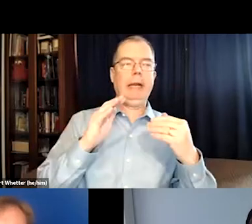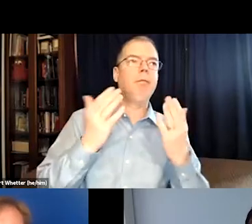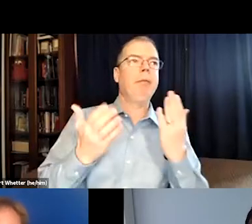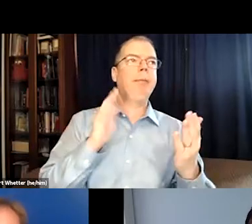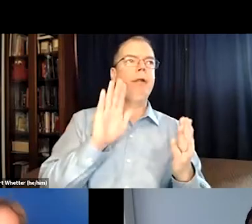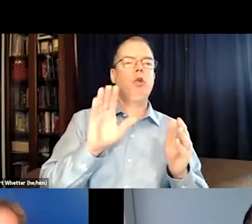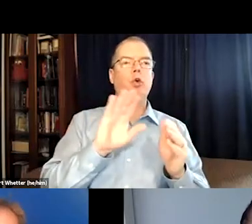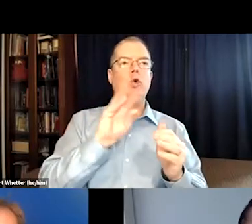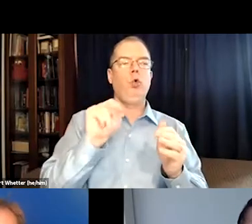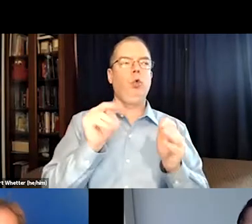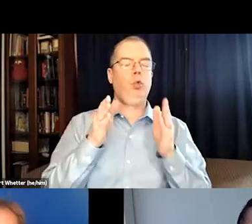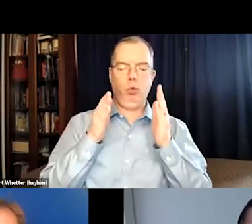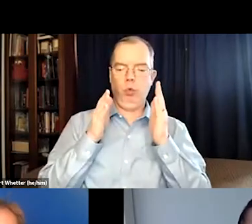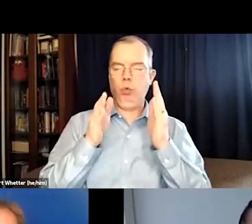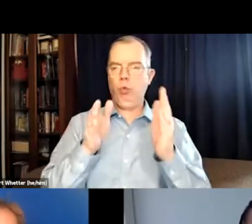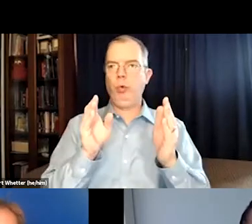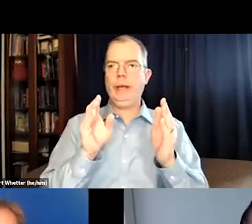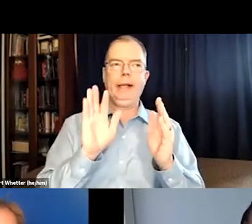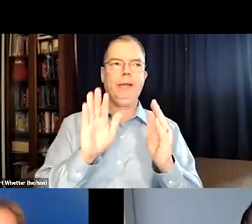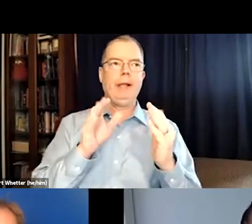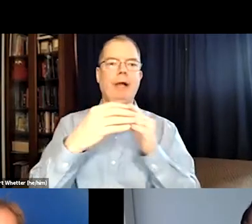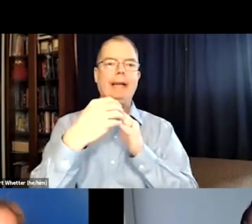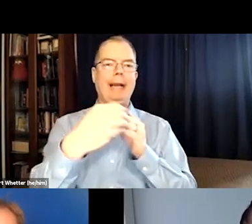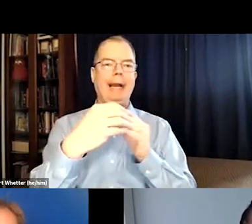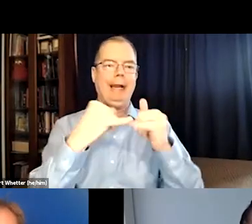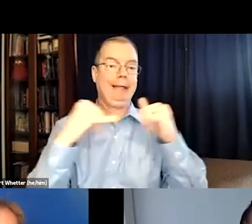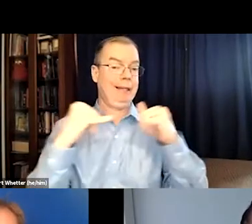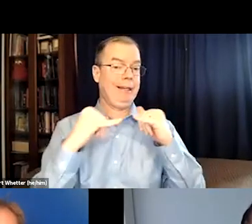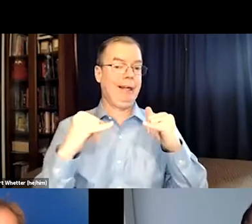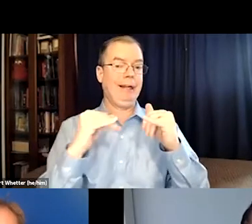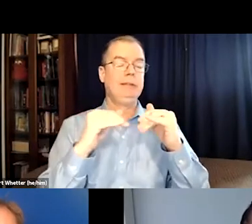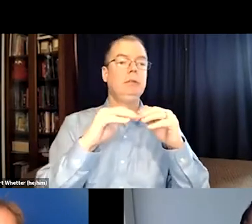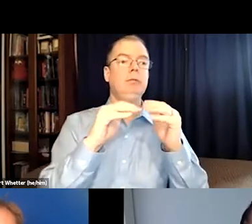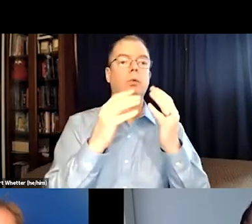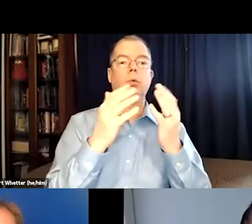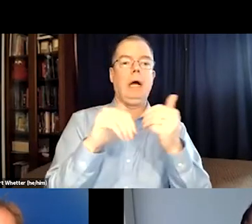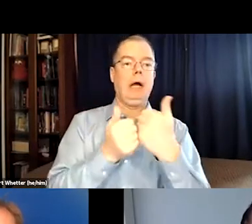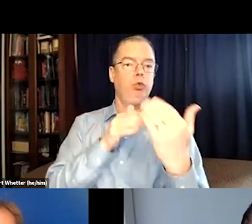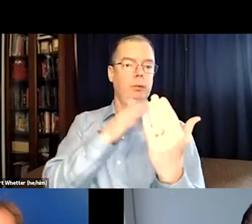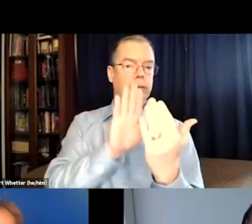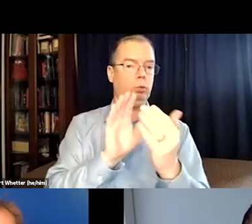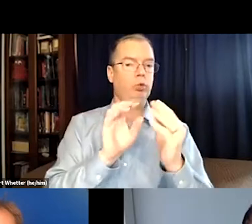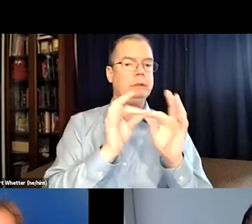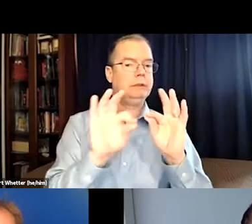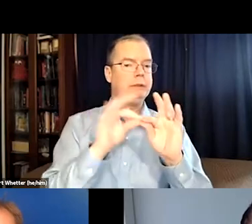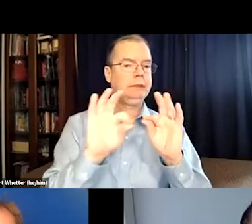Many different countries have their own guidelines